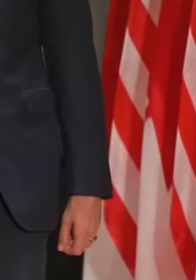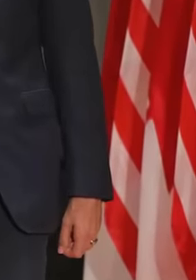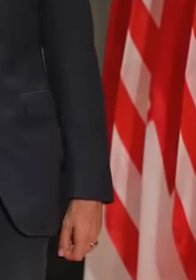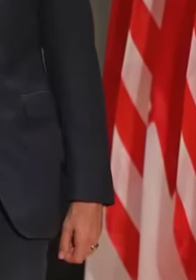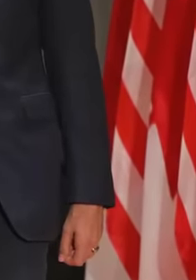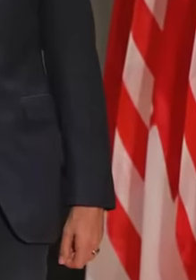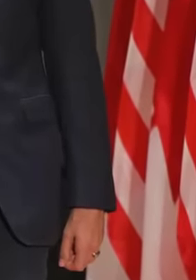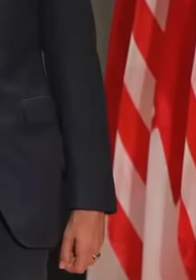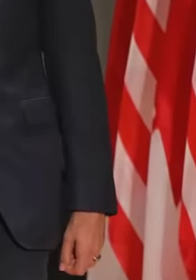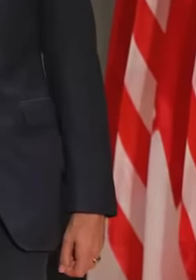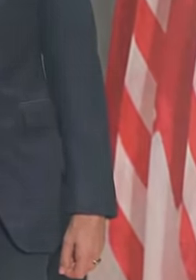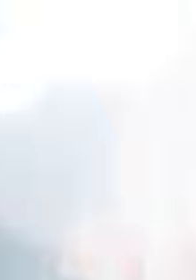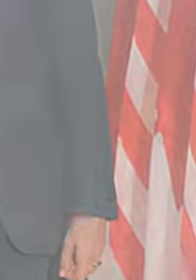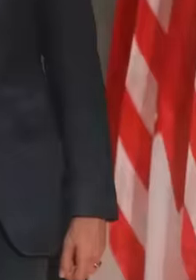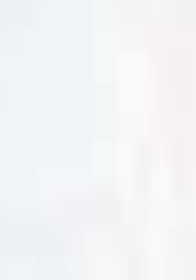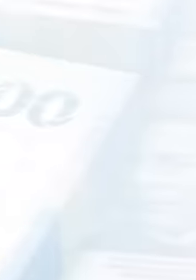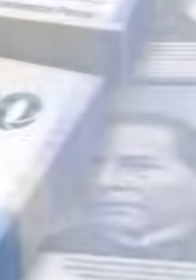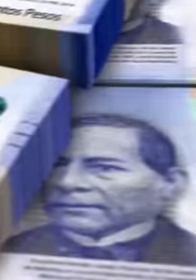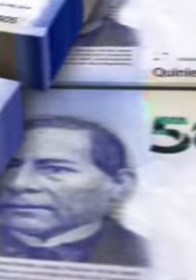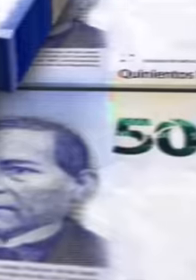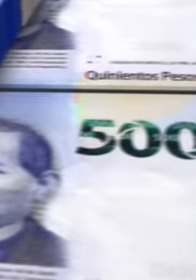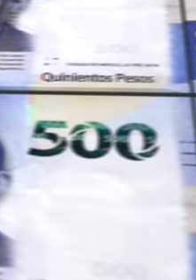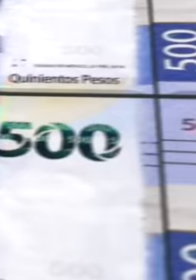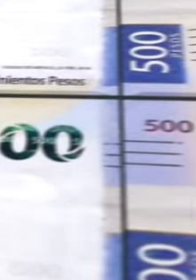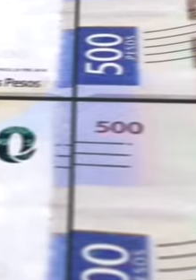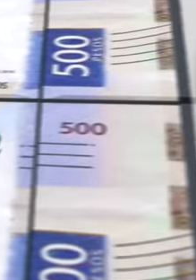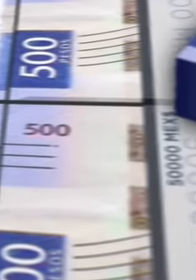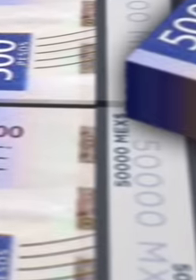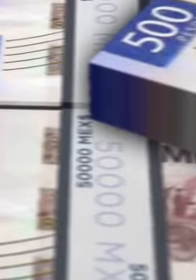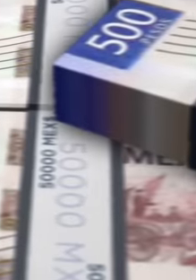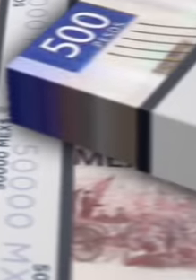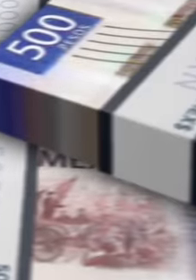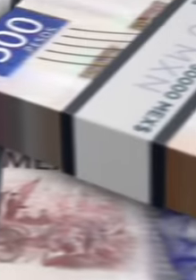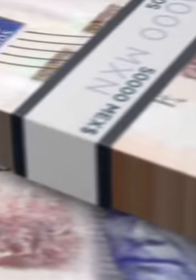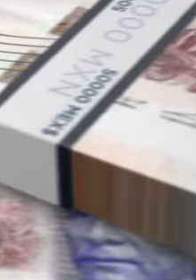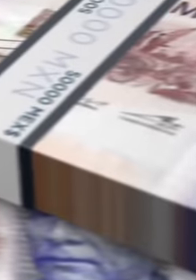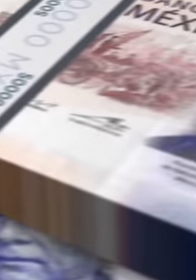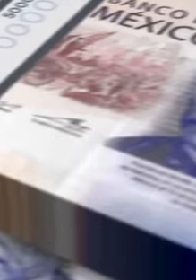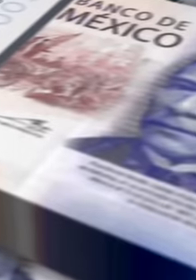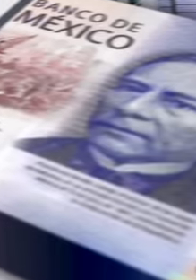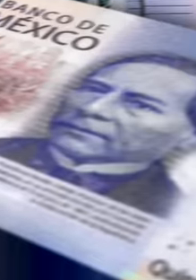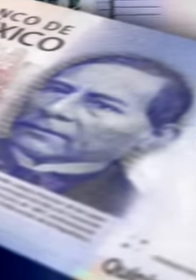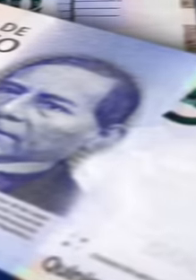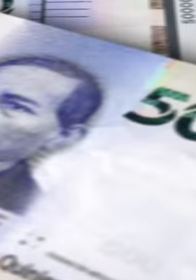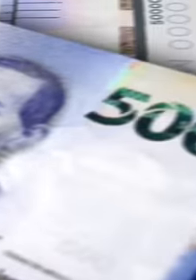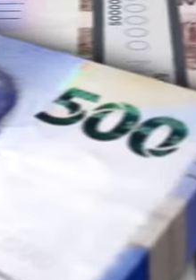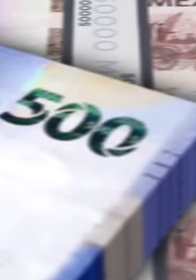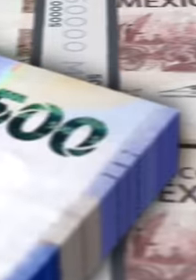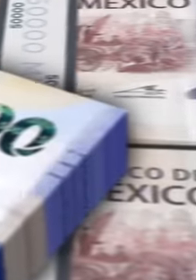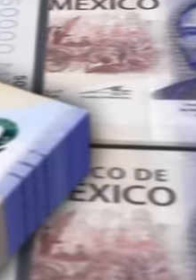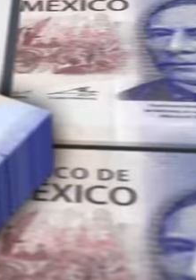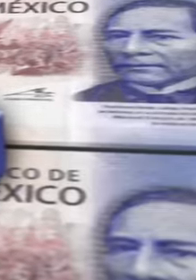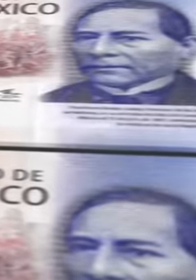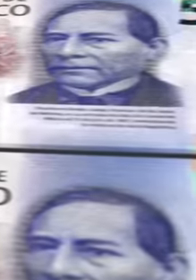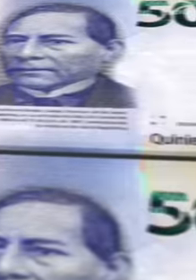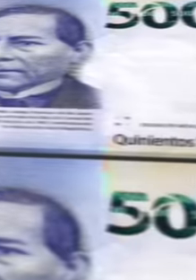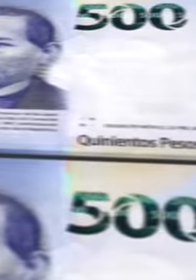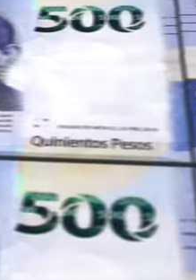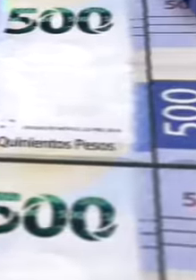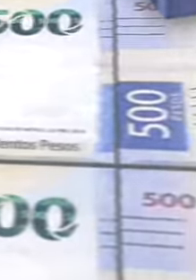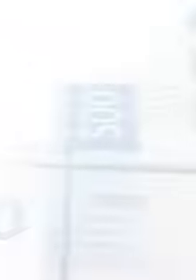in order to clarify the issue. of salaries and privileges within the judicial branch of Mexico,